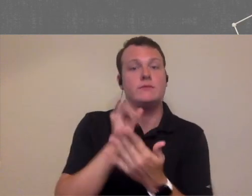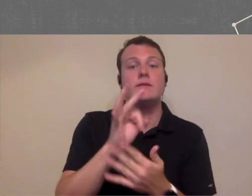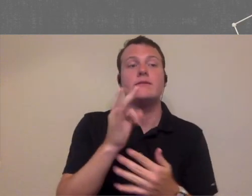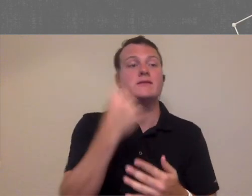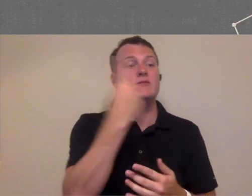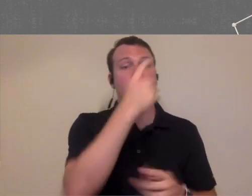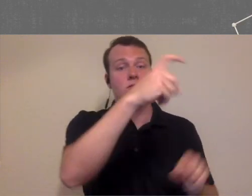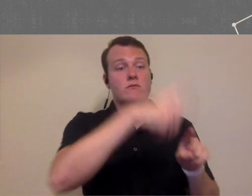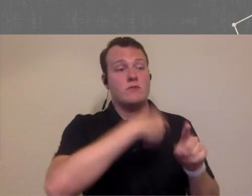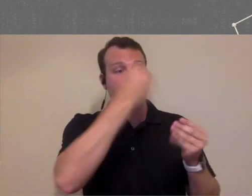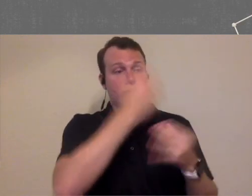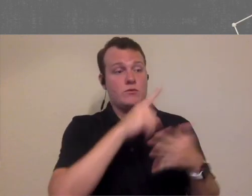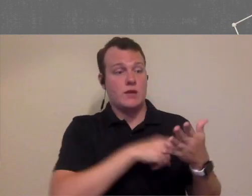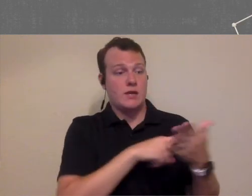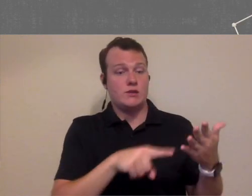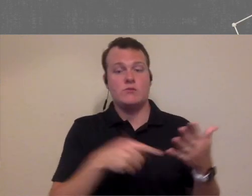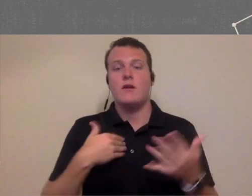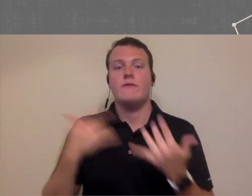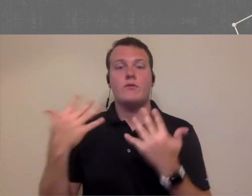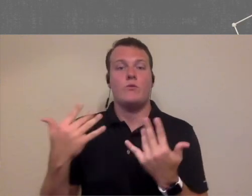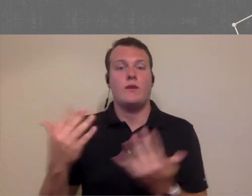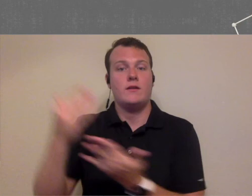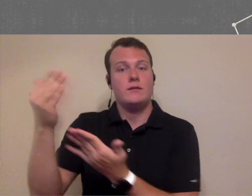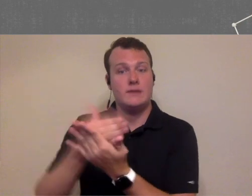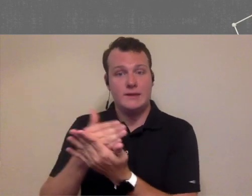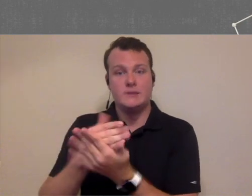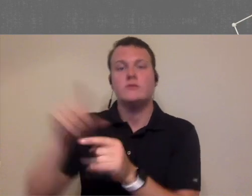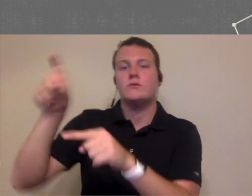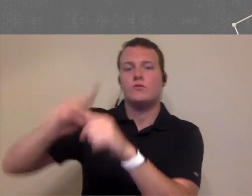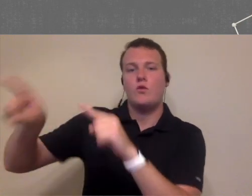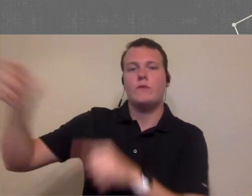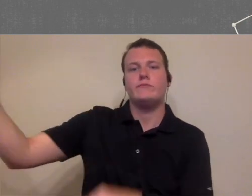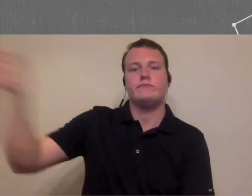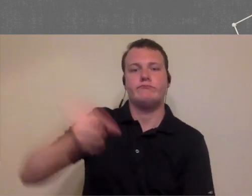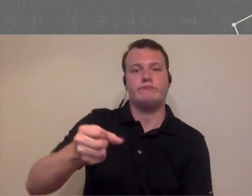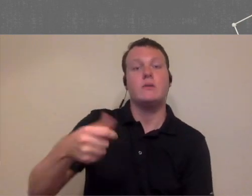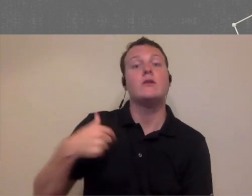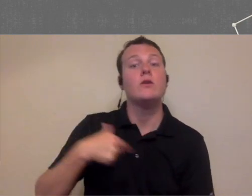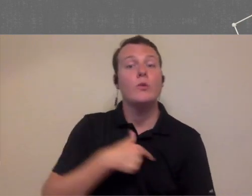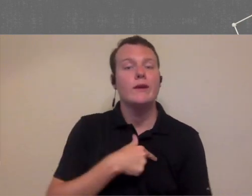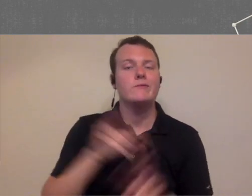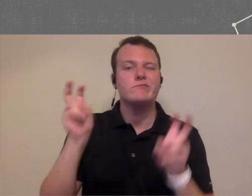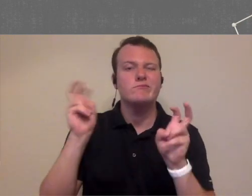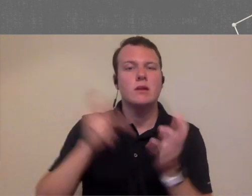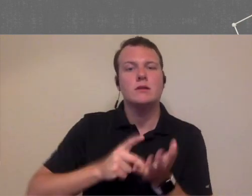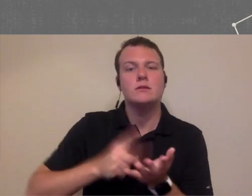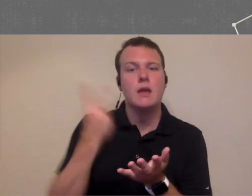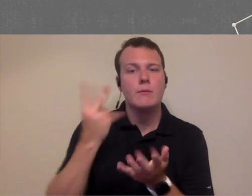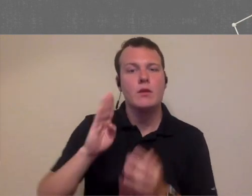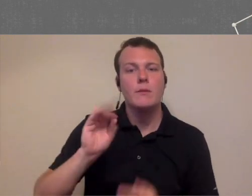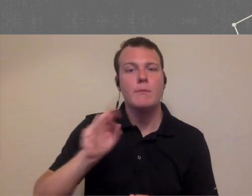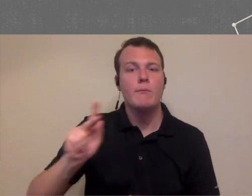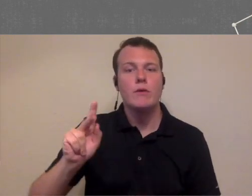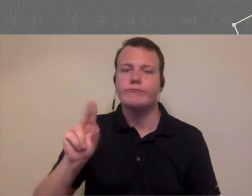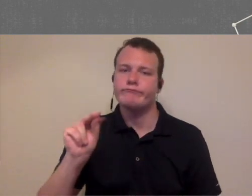the morning for the afternoon or maybe the day before we always have a running waitlist or we can get people in we do not really double booked or anything of